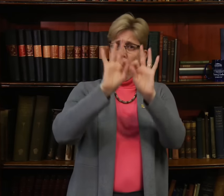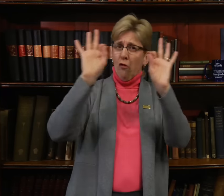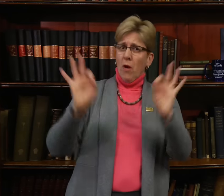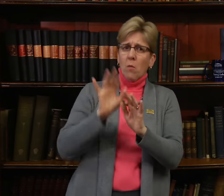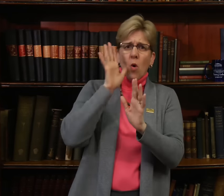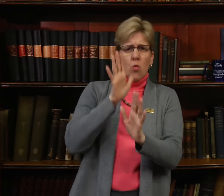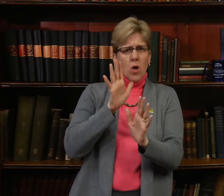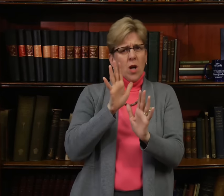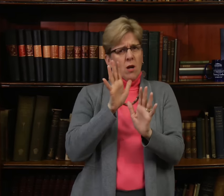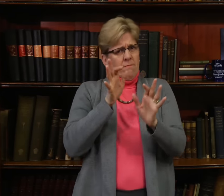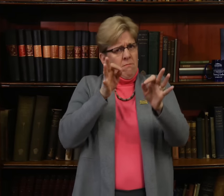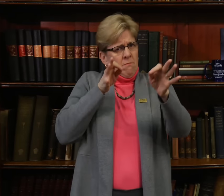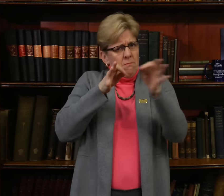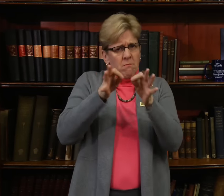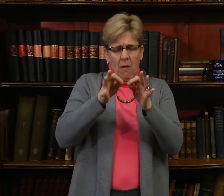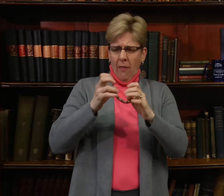The framework will articulate